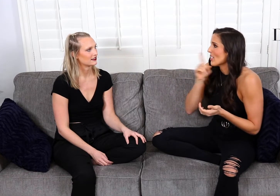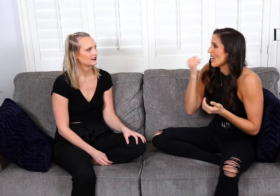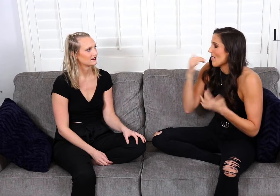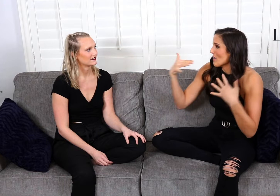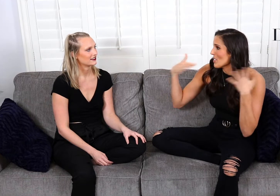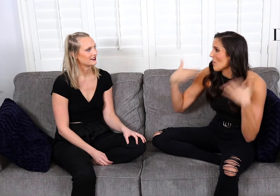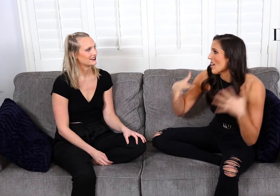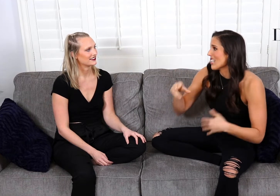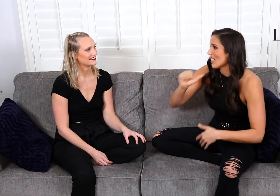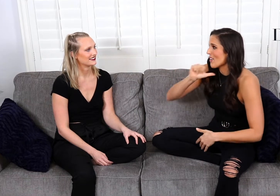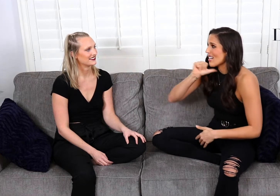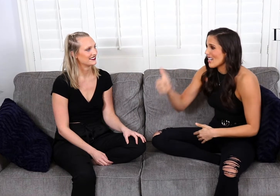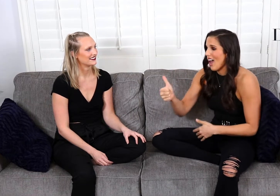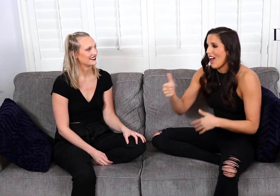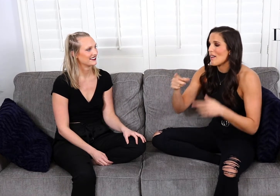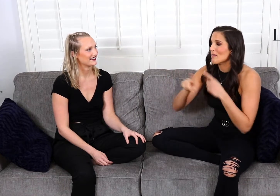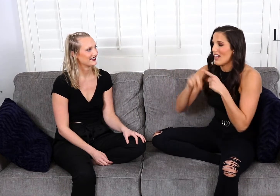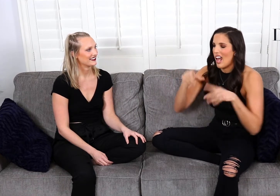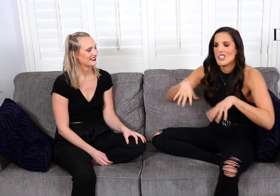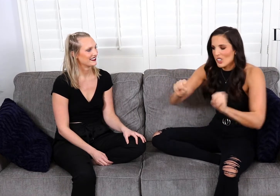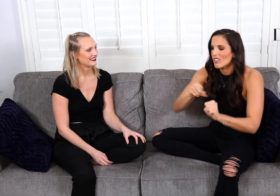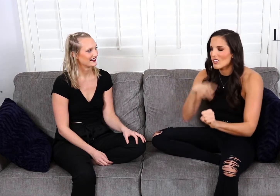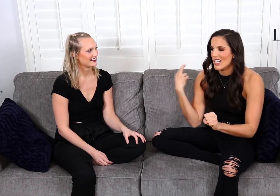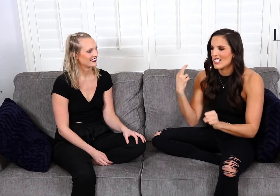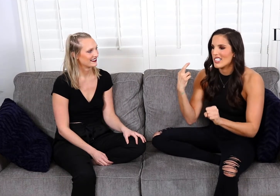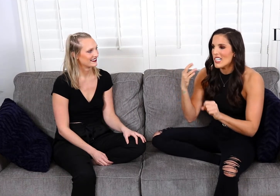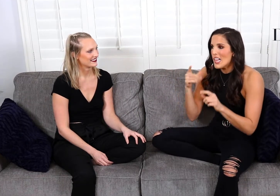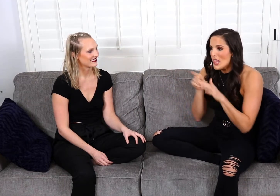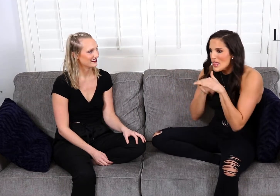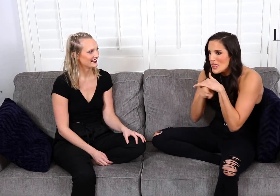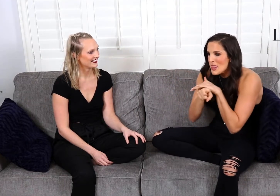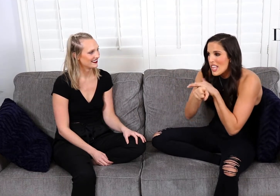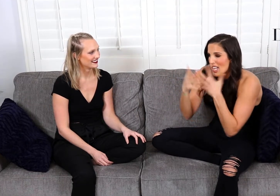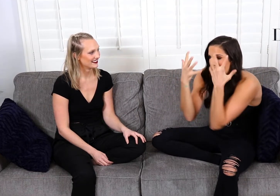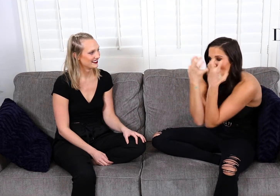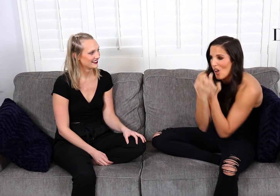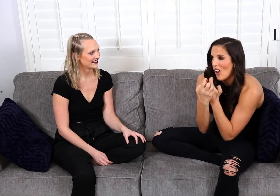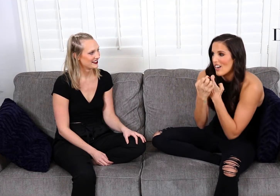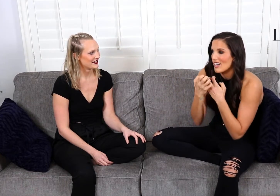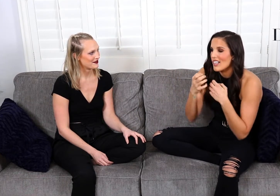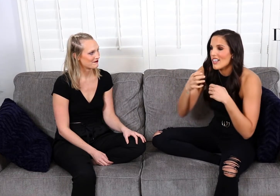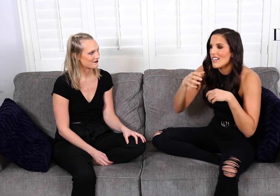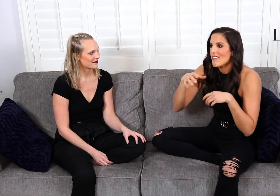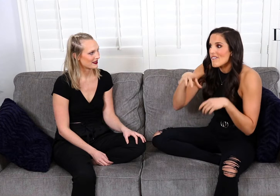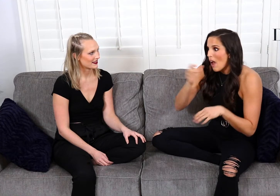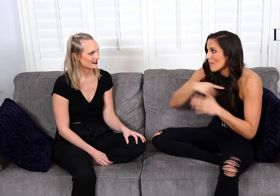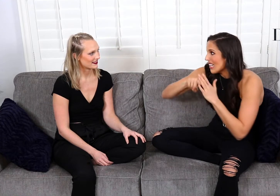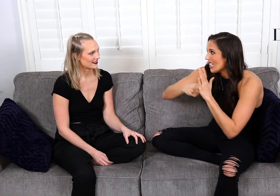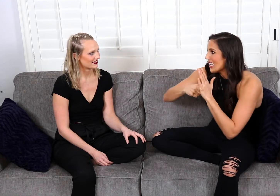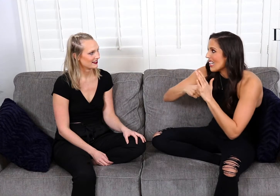I'm not sure about the noise, if it was loud or not... But I took the risk, I snuck in the dark, and found my keys